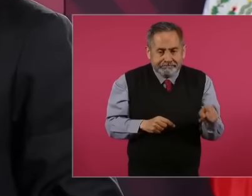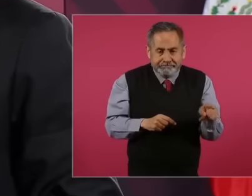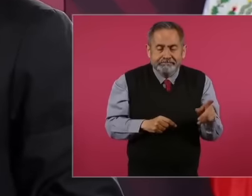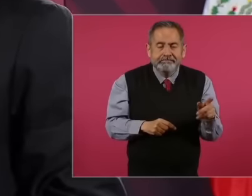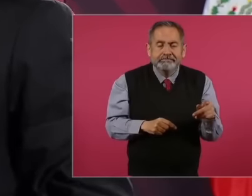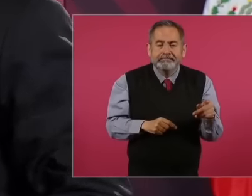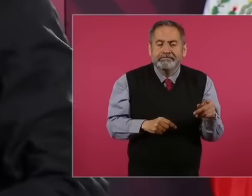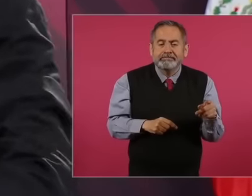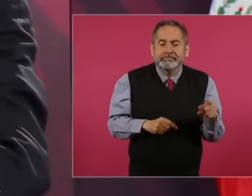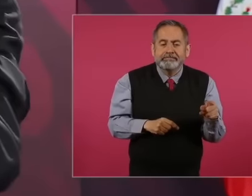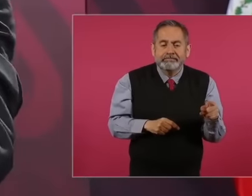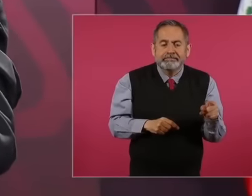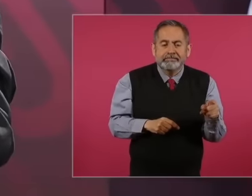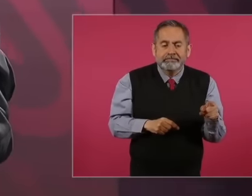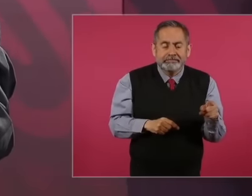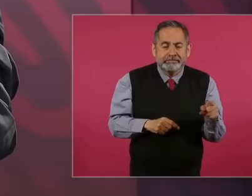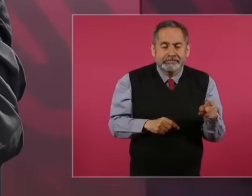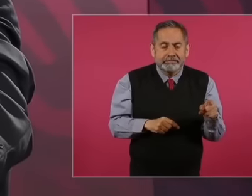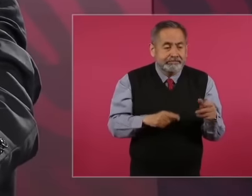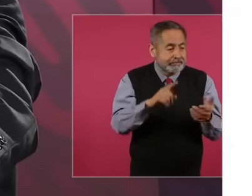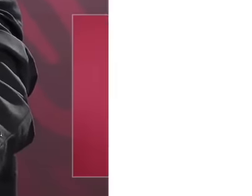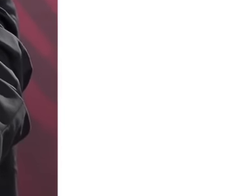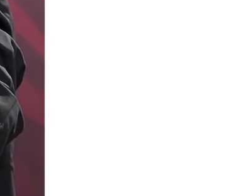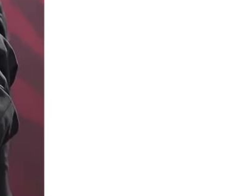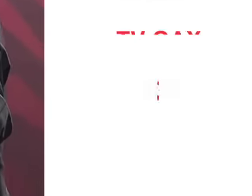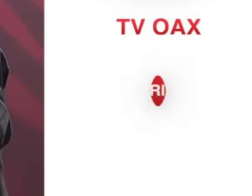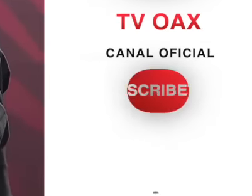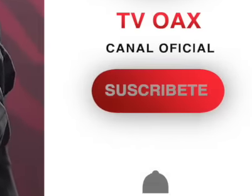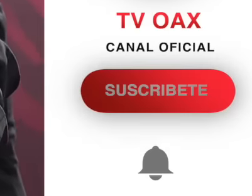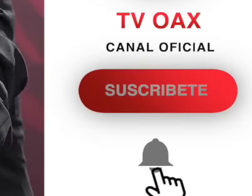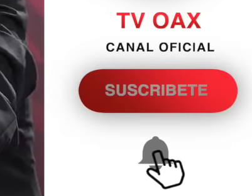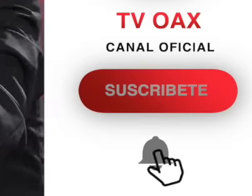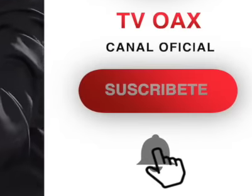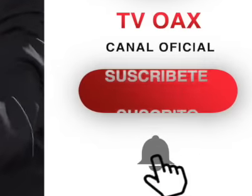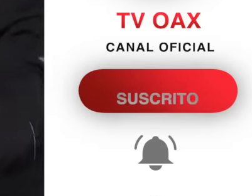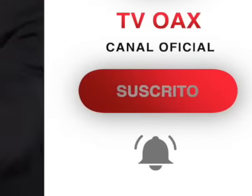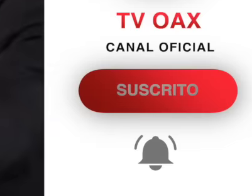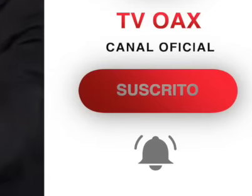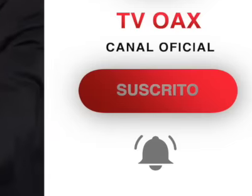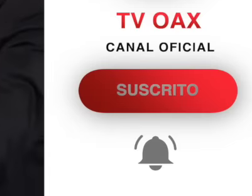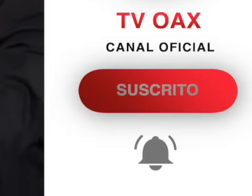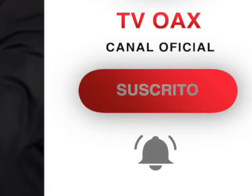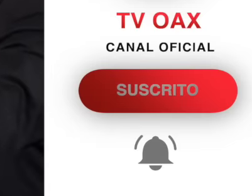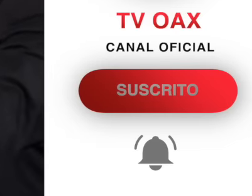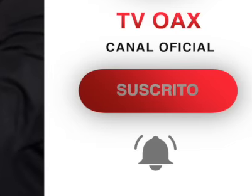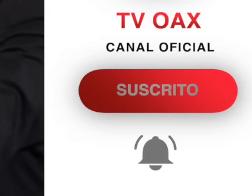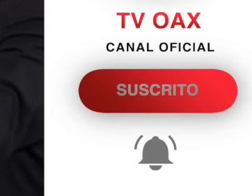that it is in the judicial branch where the Sabadazo is authorized to be applied,